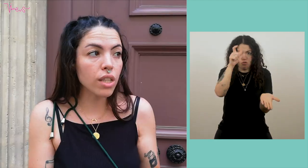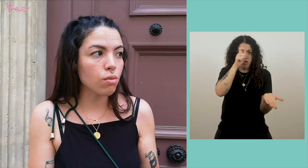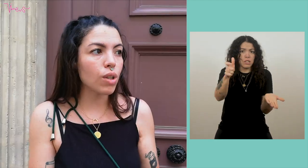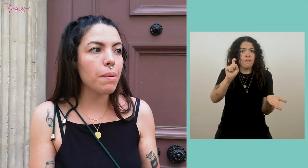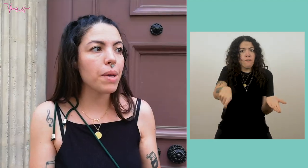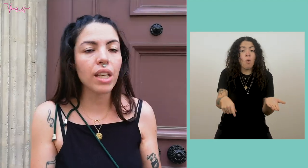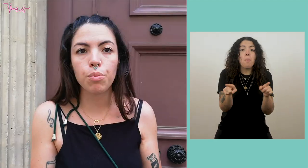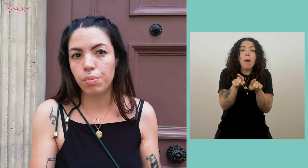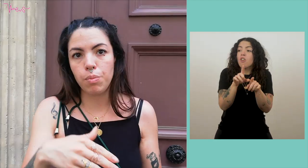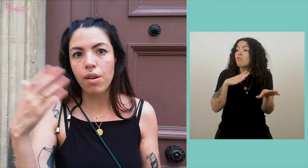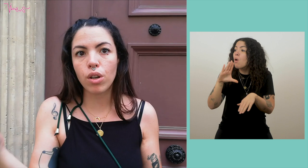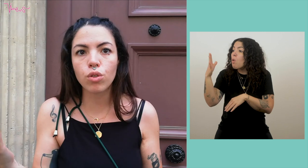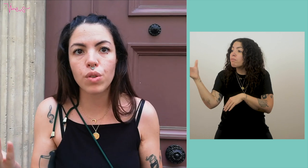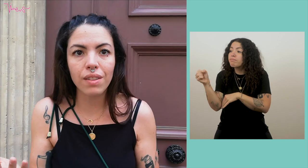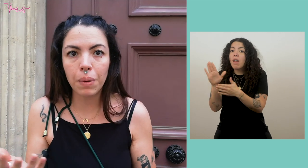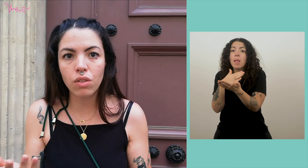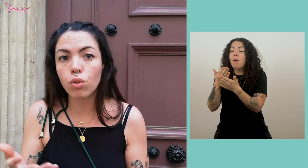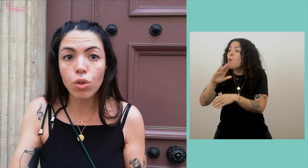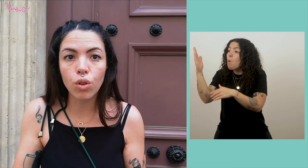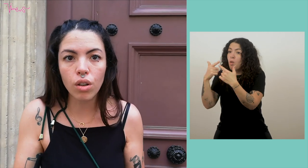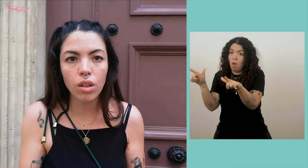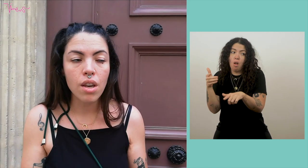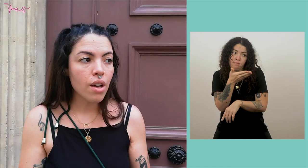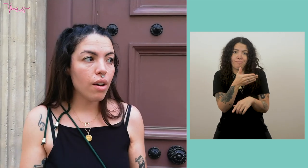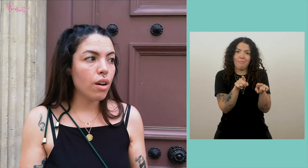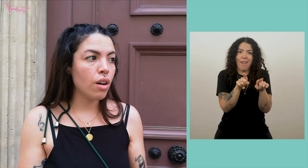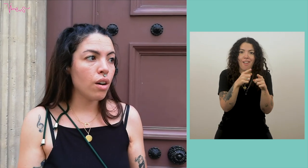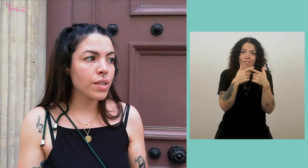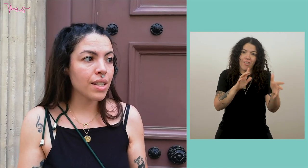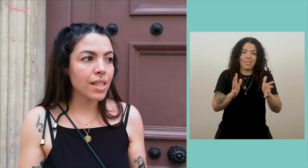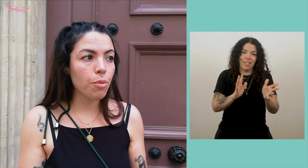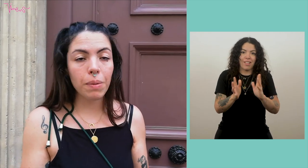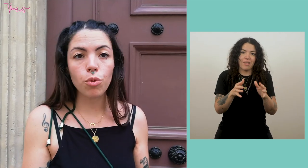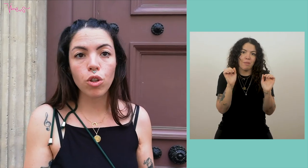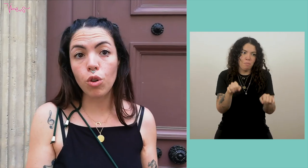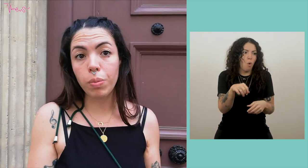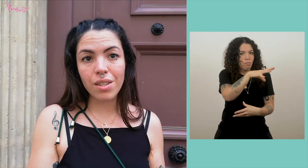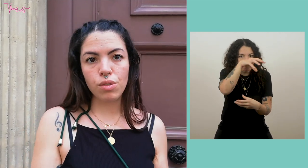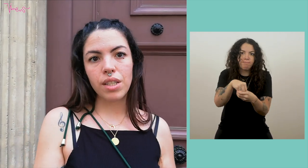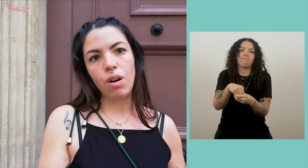In the same way that there can be other interpreters in other languages, it is to allow them to take place too.